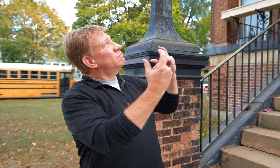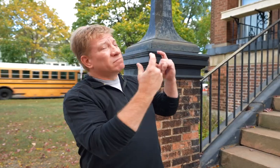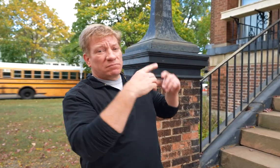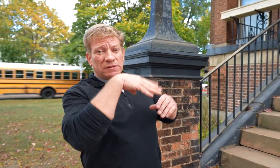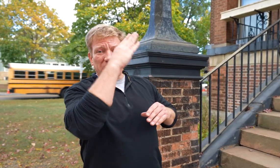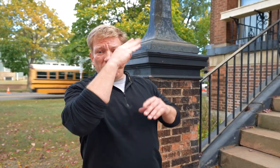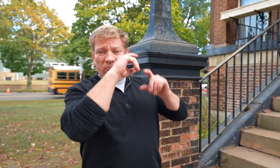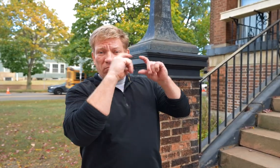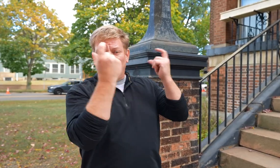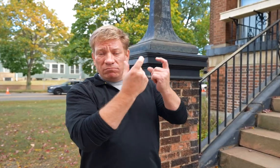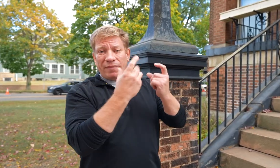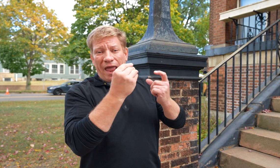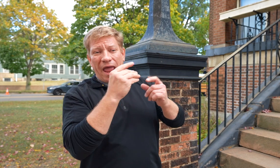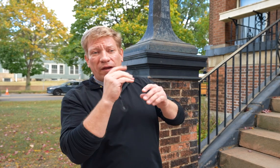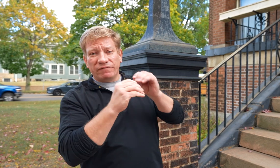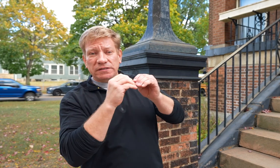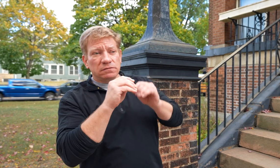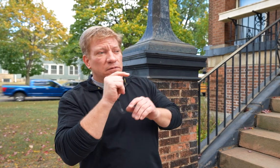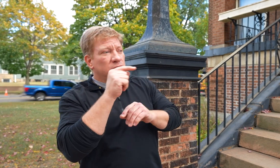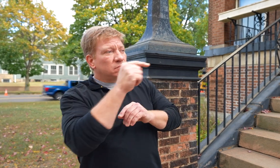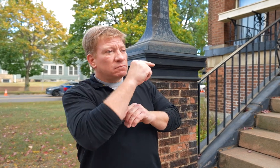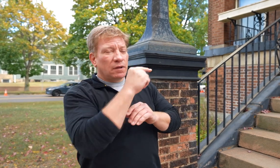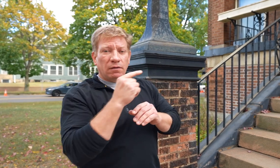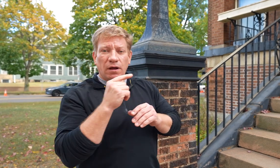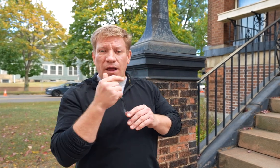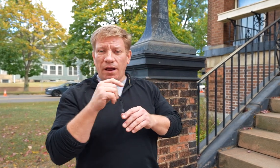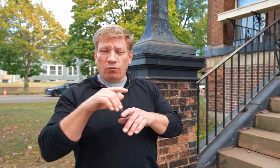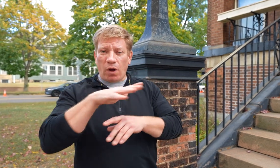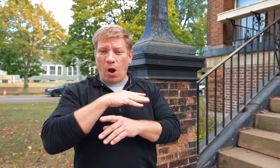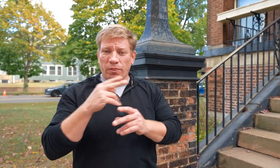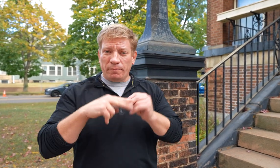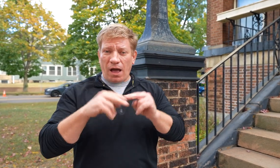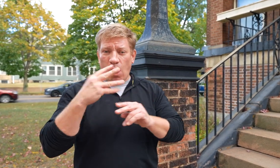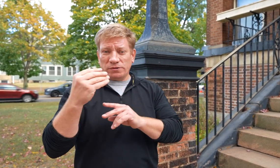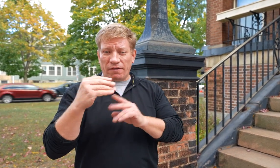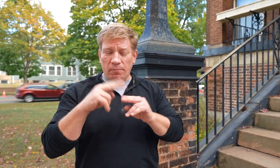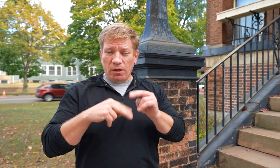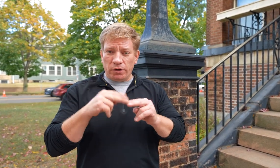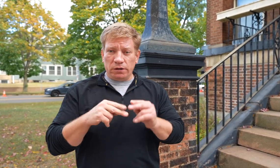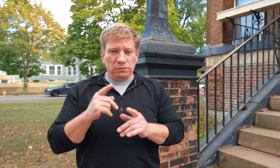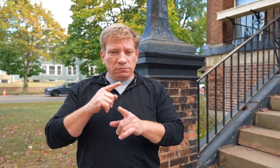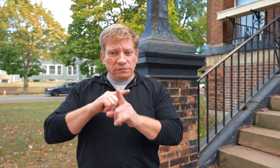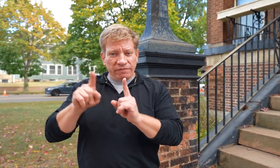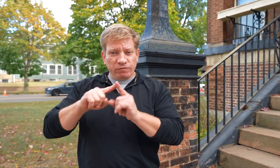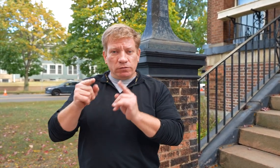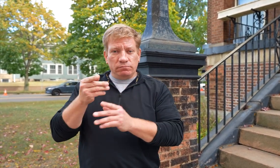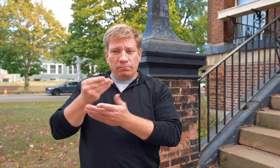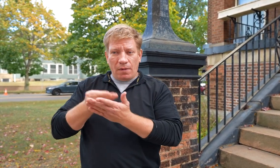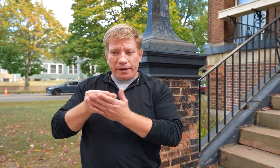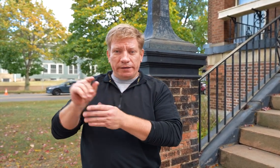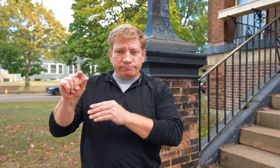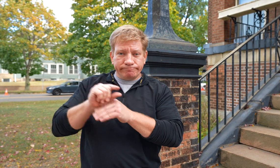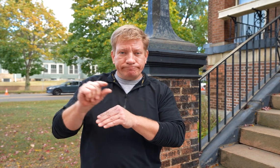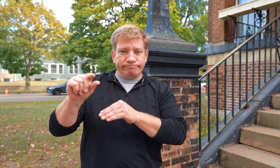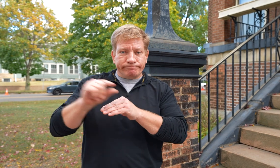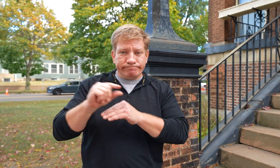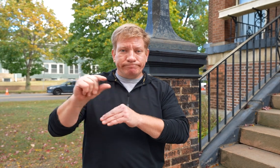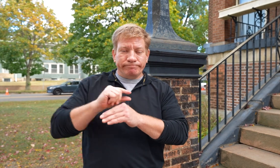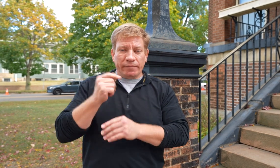the top of the building as well as fix other things around the outside of the building. We get small amounts of money from different sources,